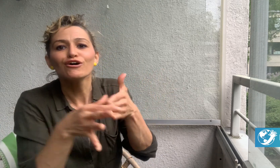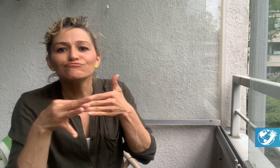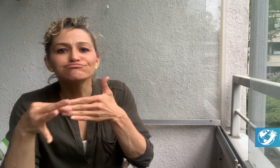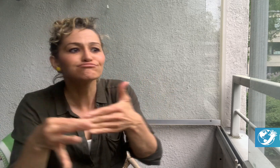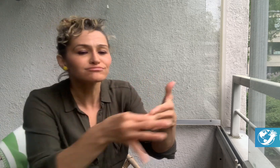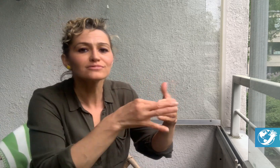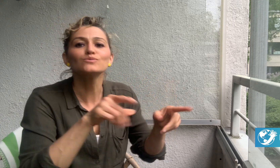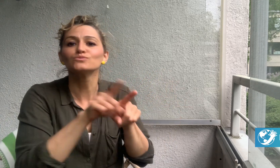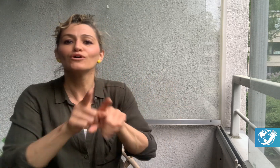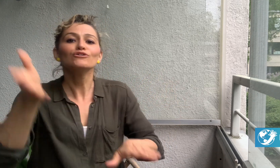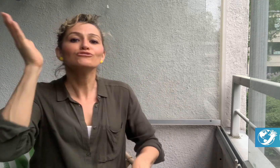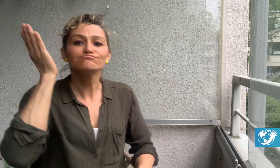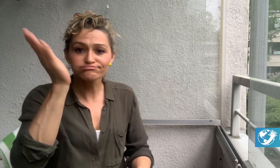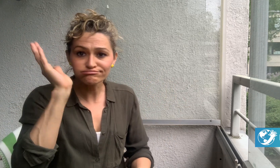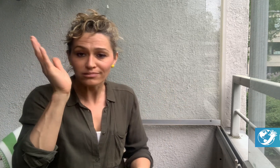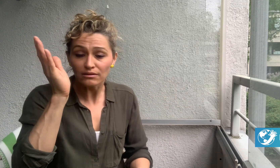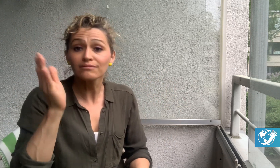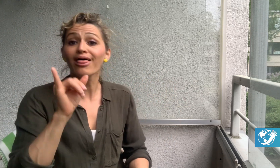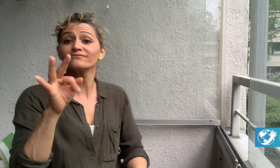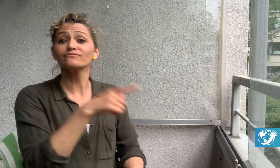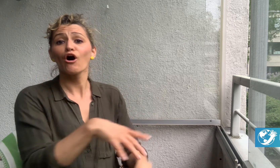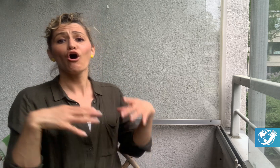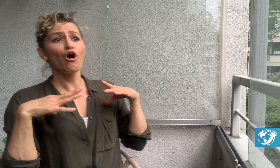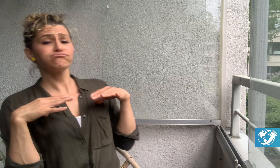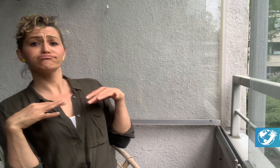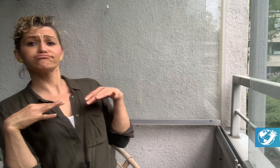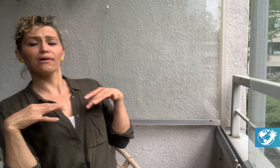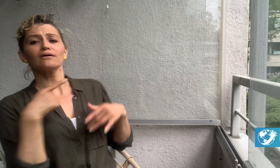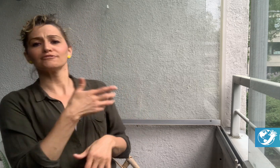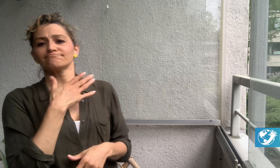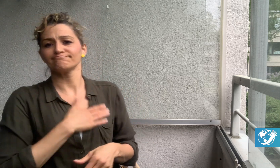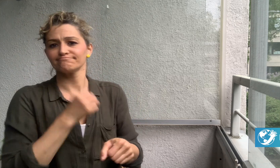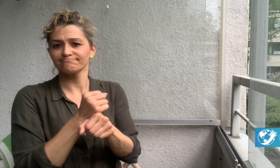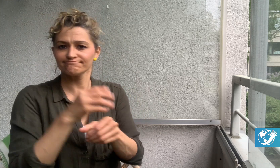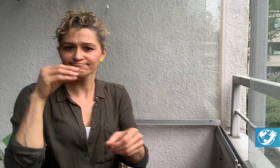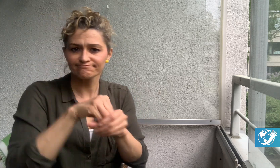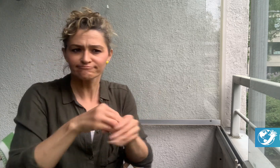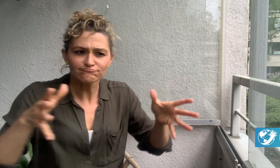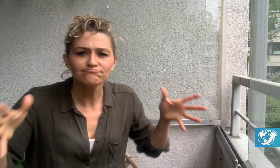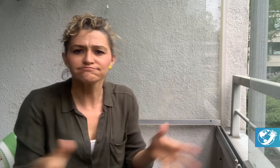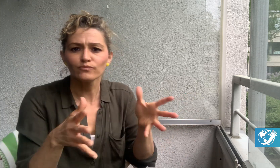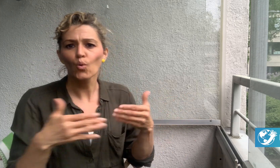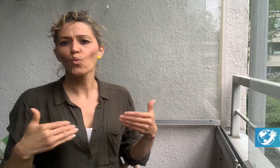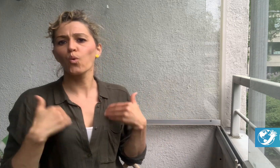In her free time, she works to promote youth activism.